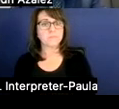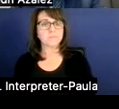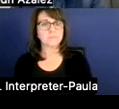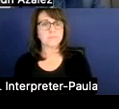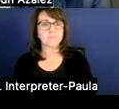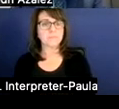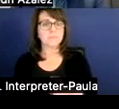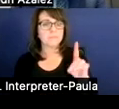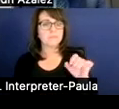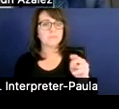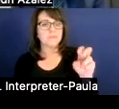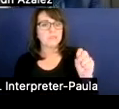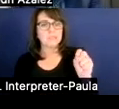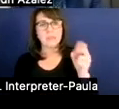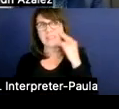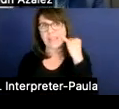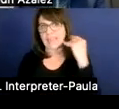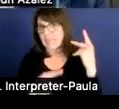Hold on. Let me see if I can calculate that right quick.